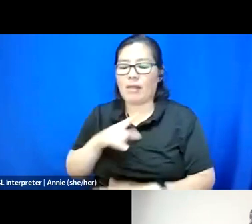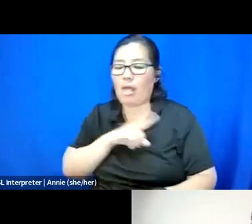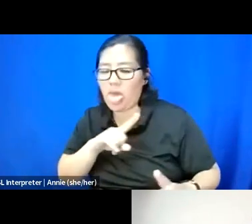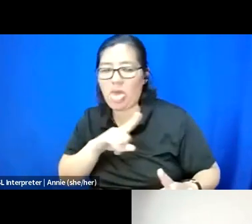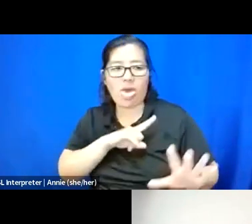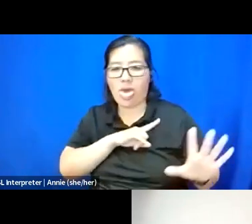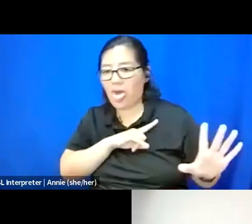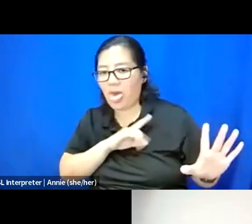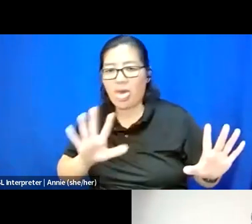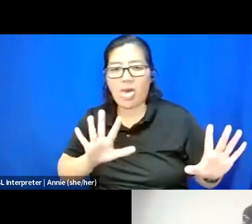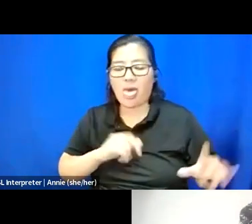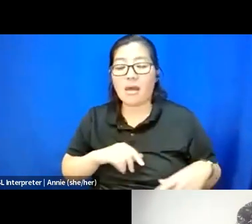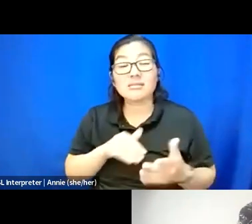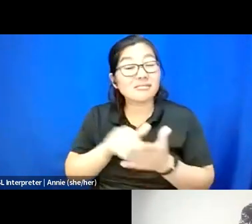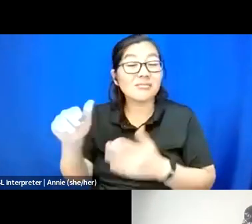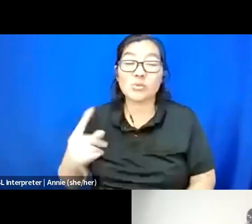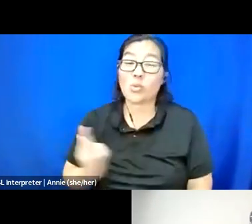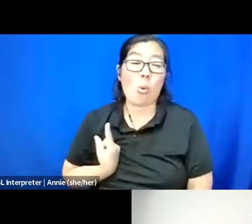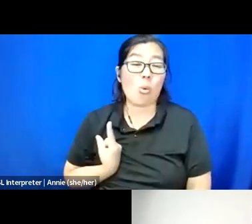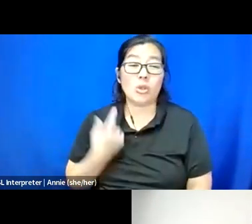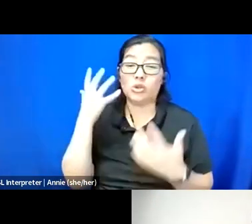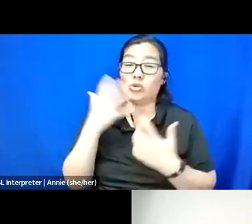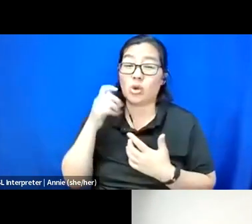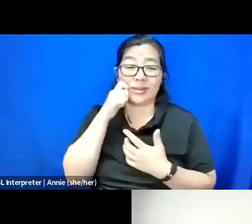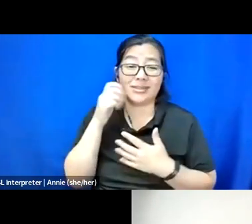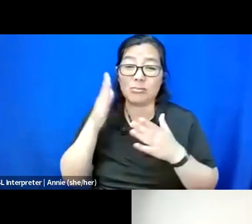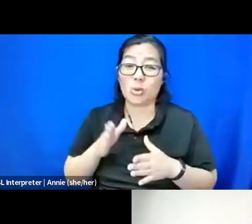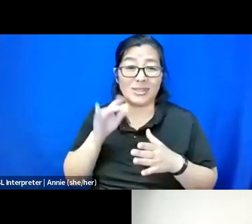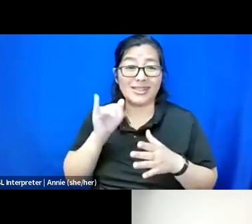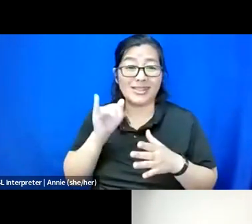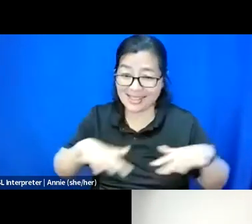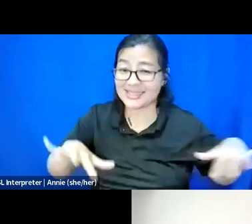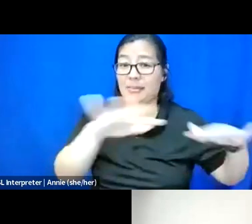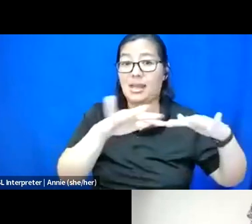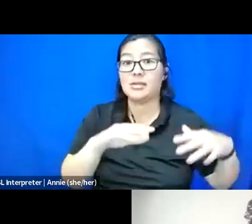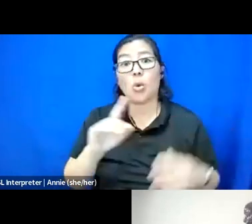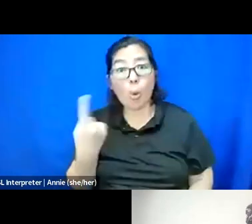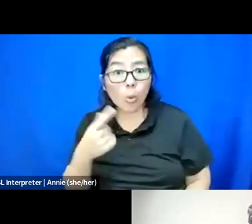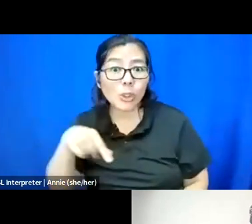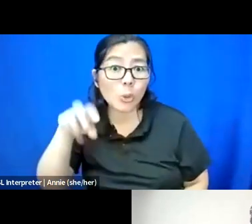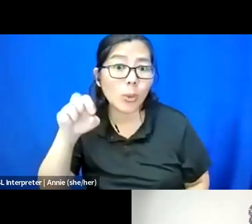because often you're the only dark-skinned person in that space, you're the only queer person, you're the only disabled person.